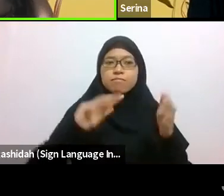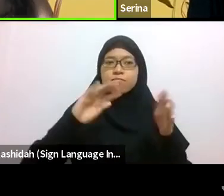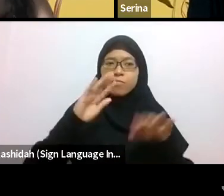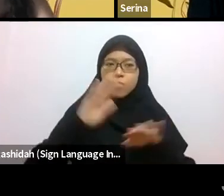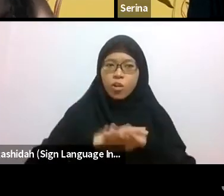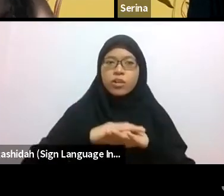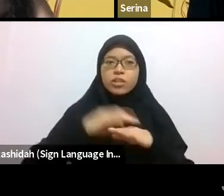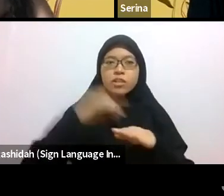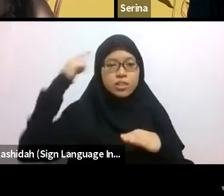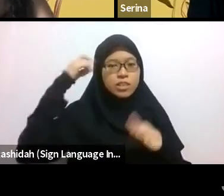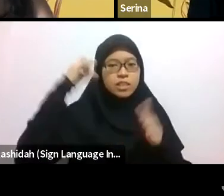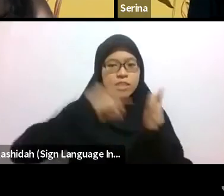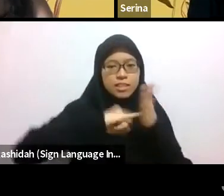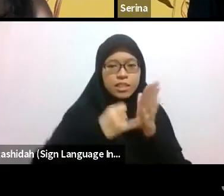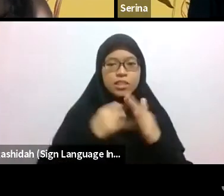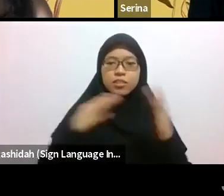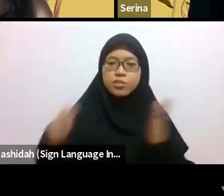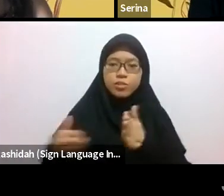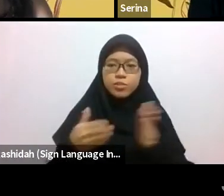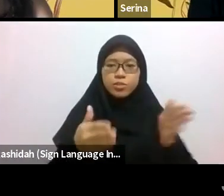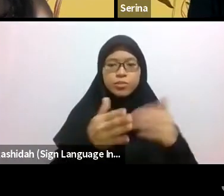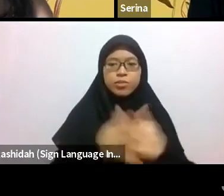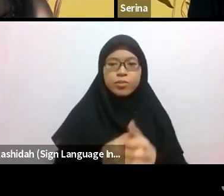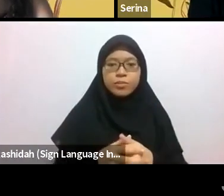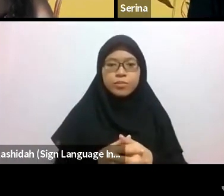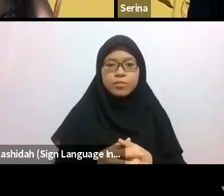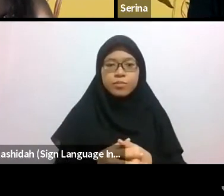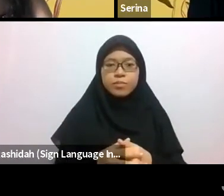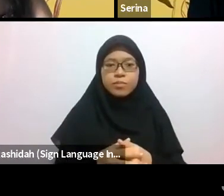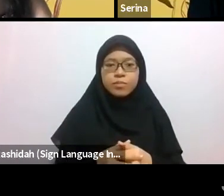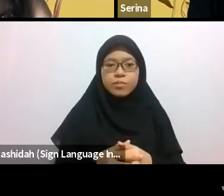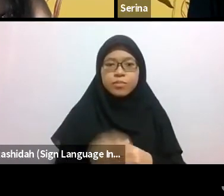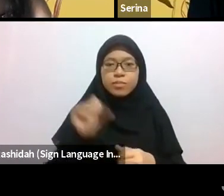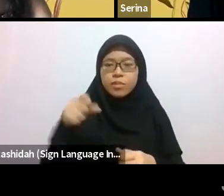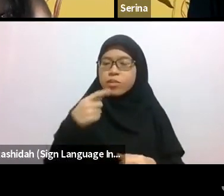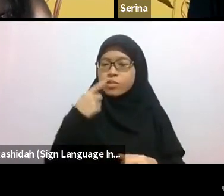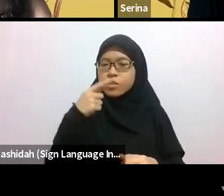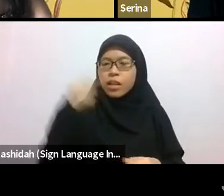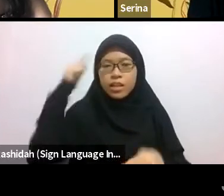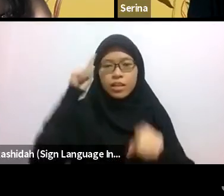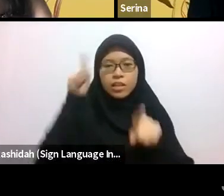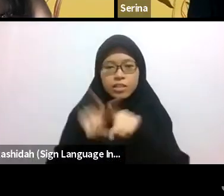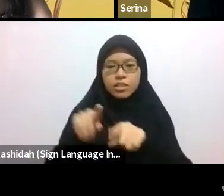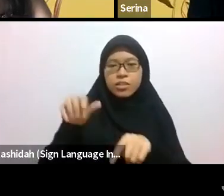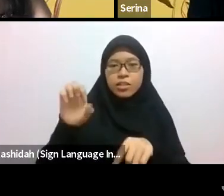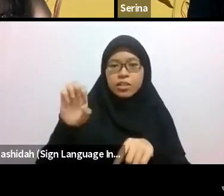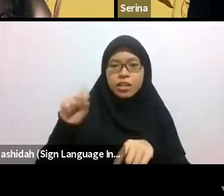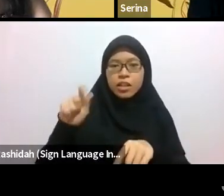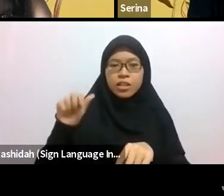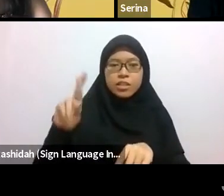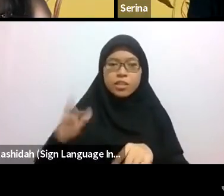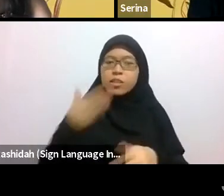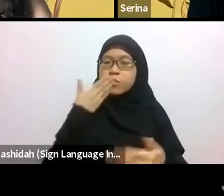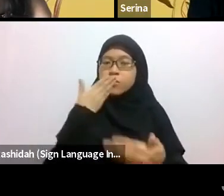Just to say that I agree with Esther. That was a good summary of the approach that we took.